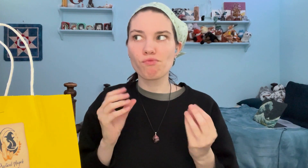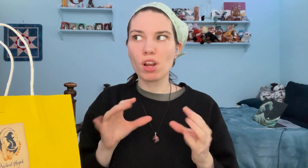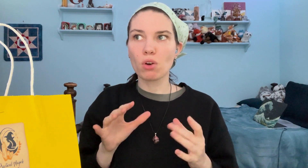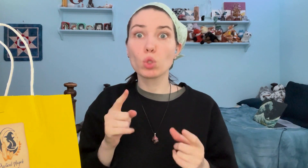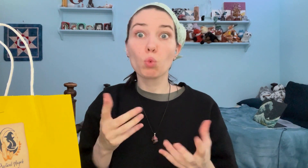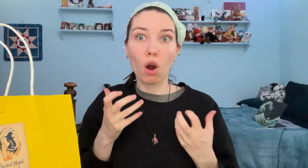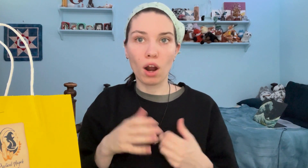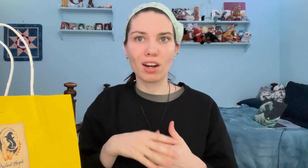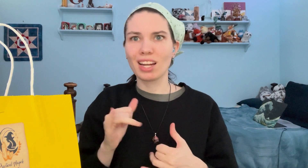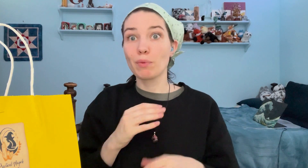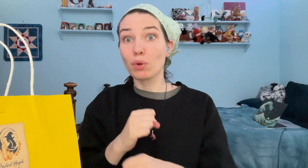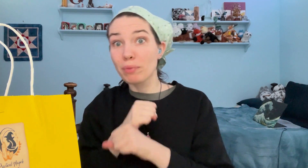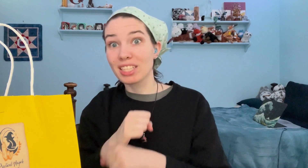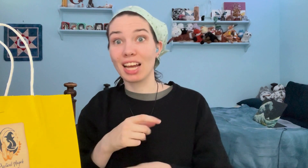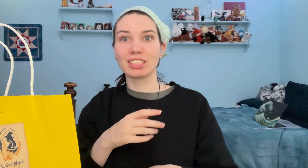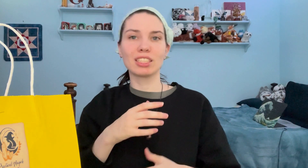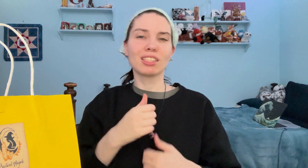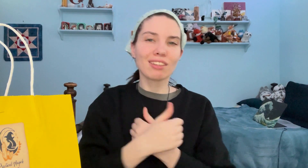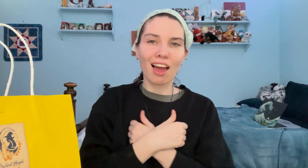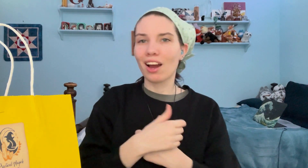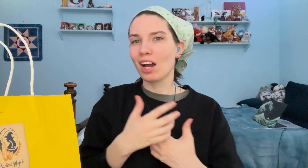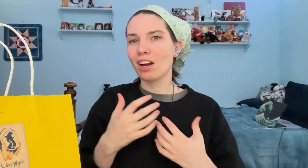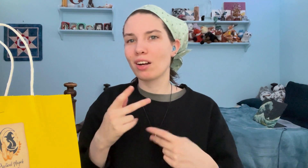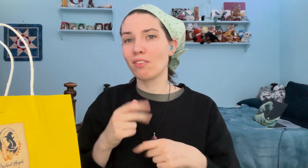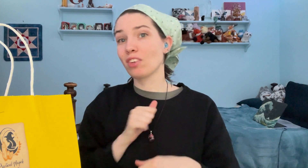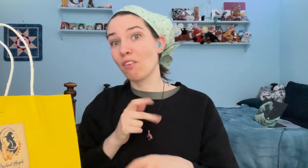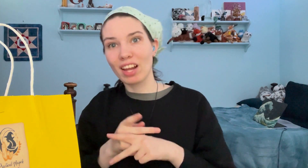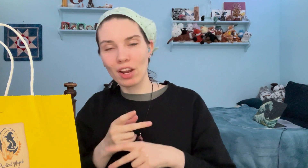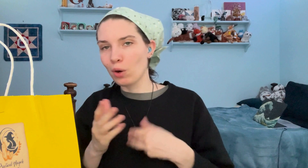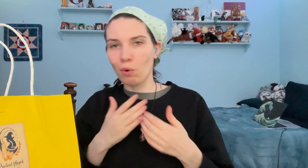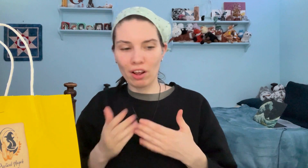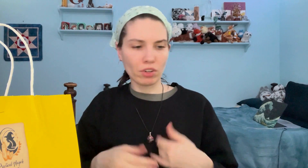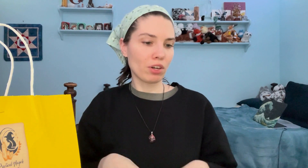spell you want, like protection, love, self care, whatever.